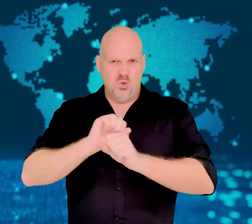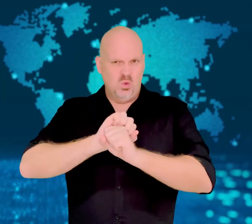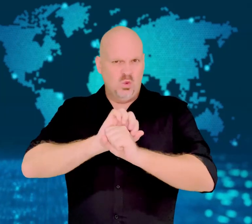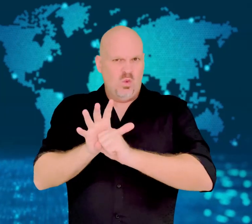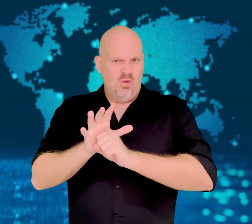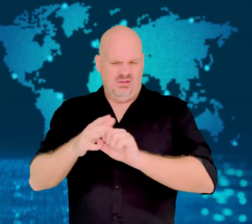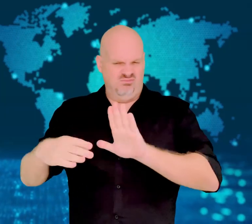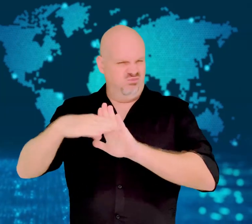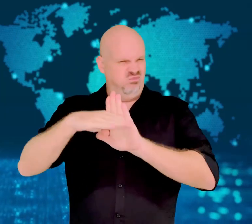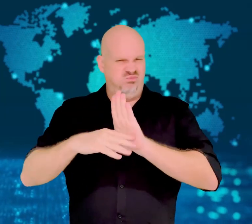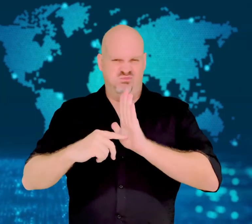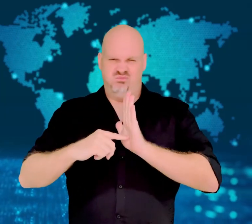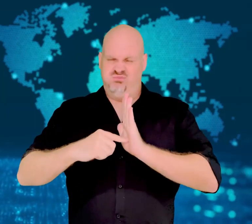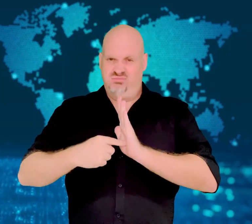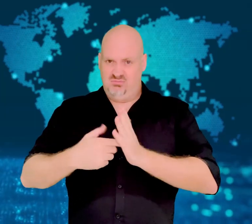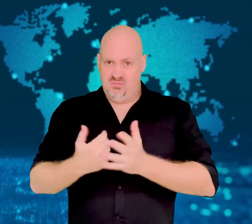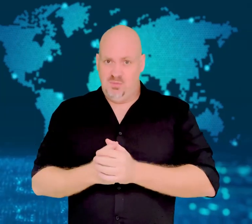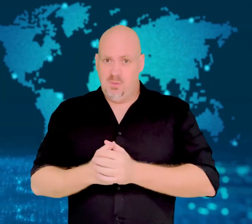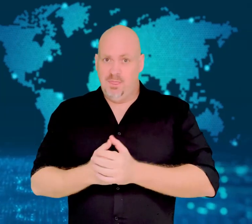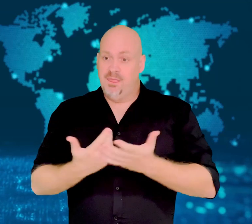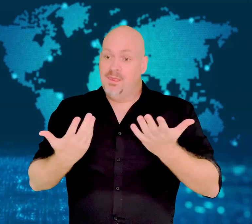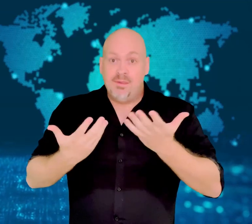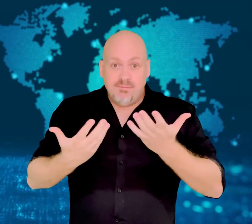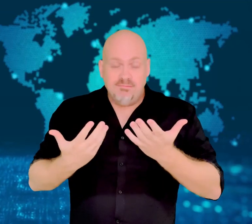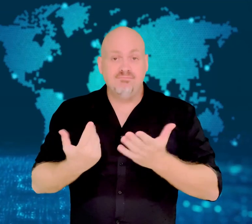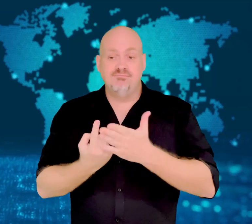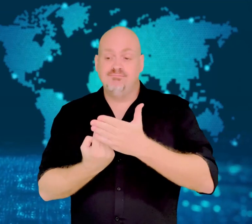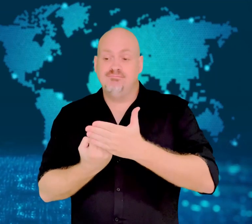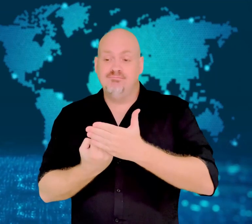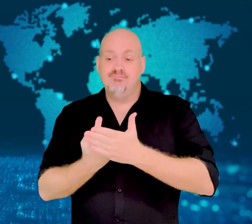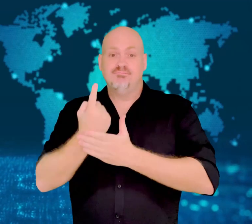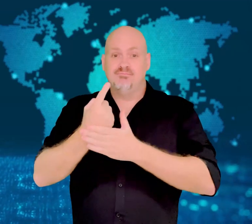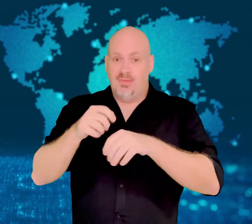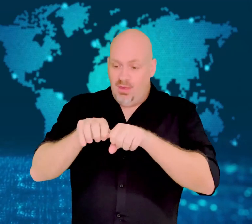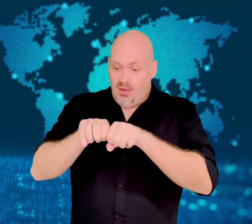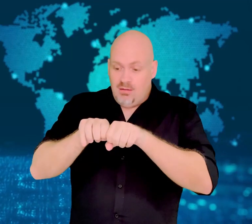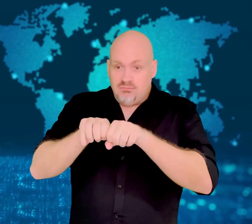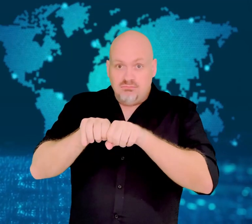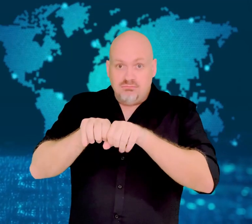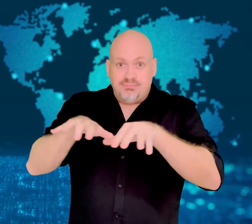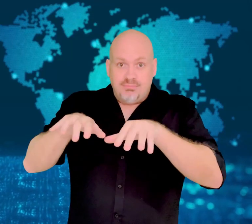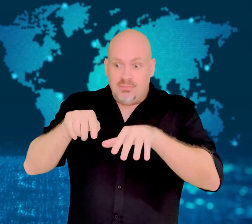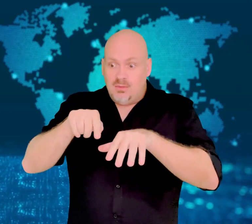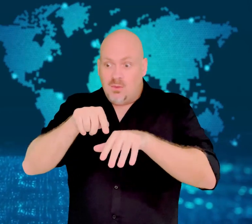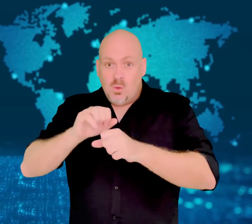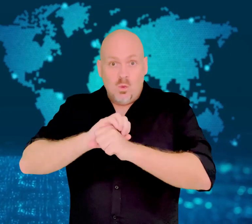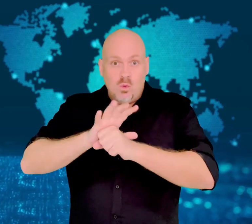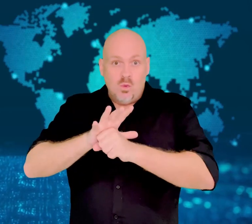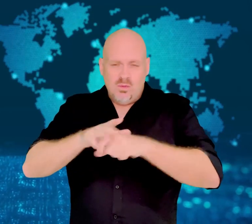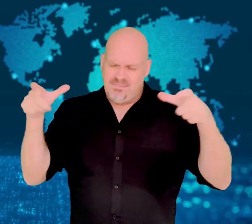The policy has meant lockdowns of millions of people each time any cases